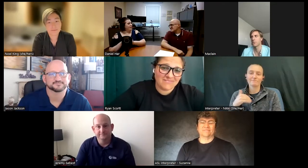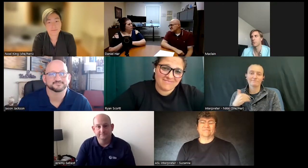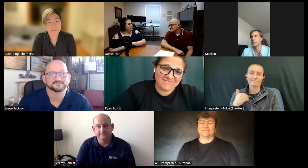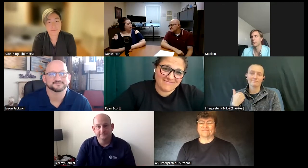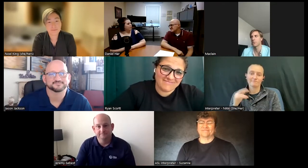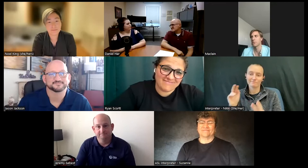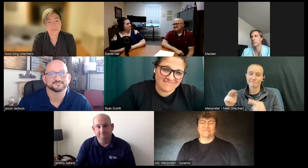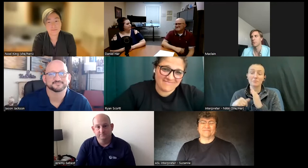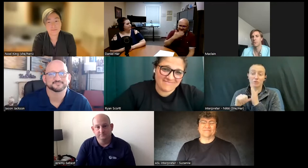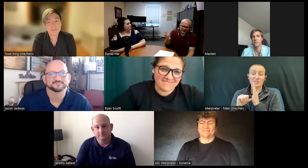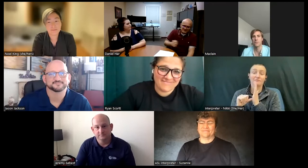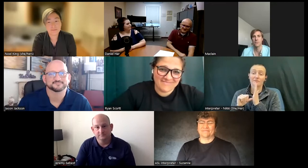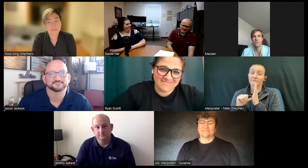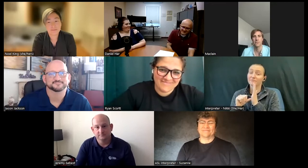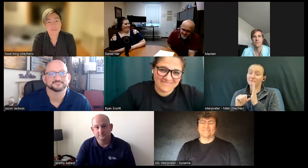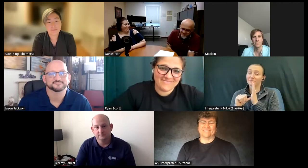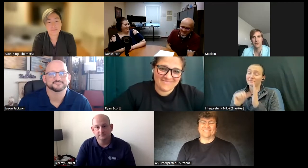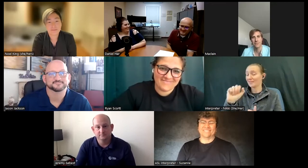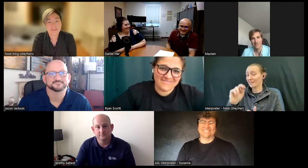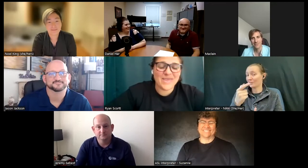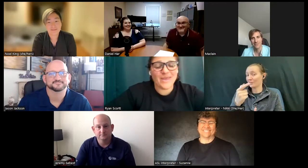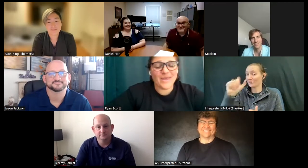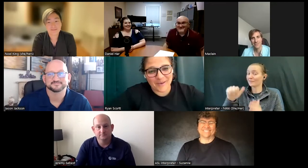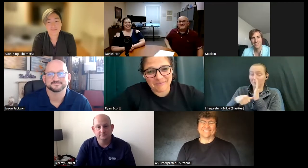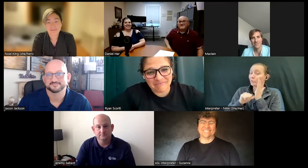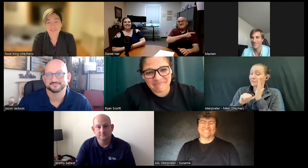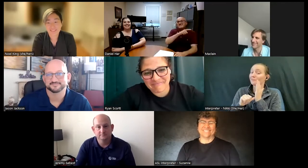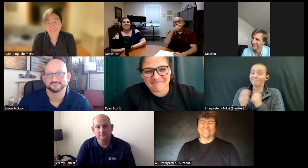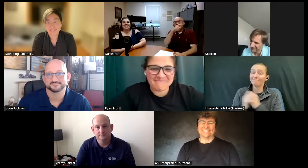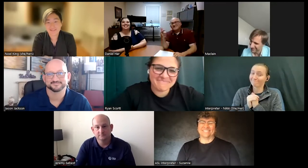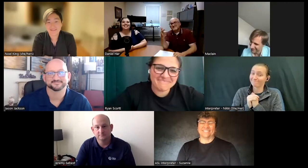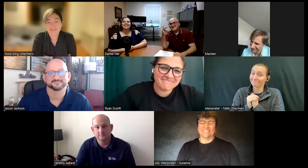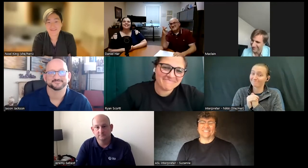impressive thank you